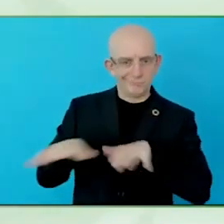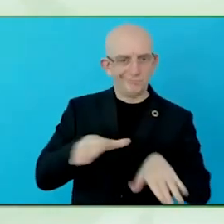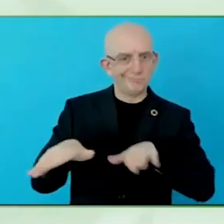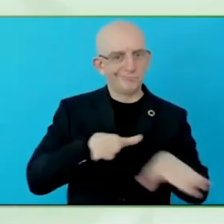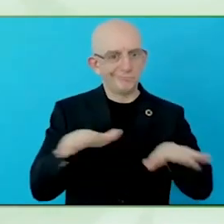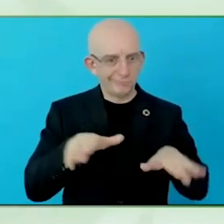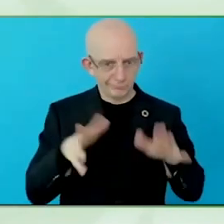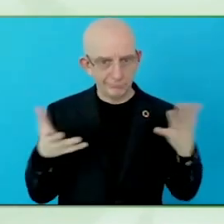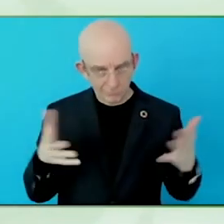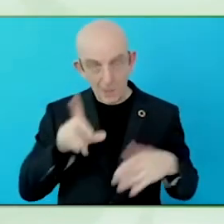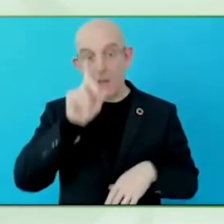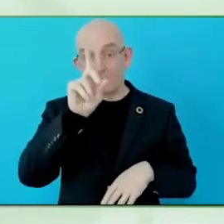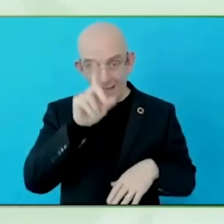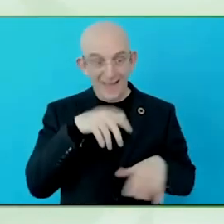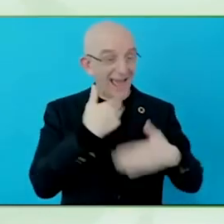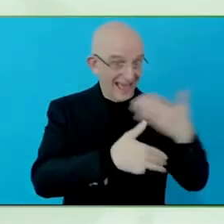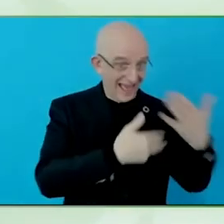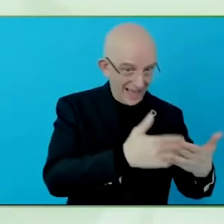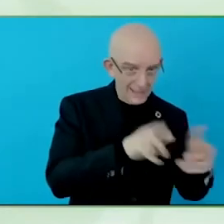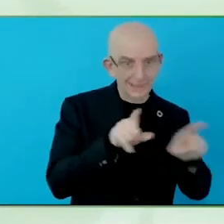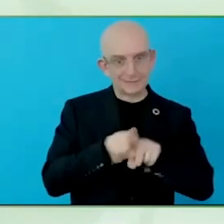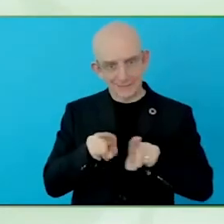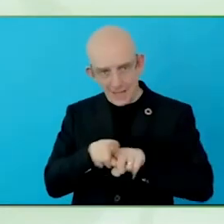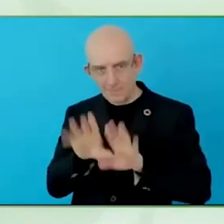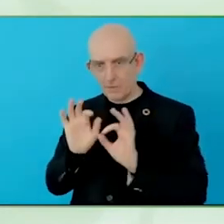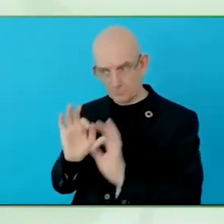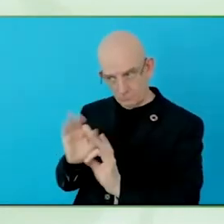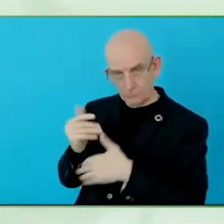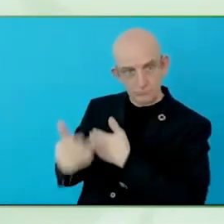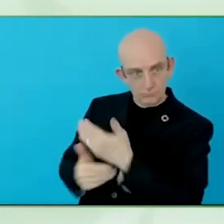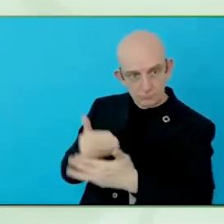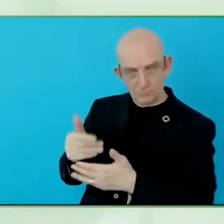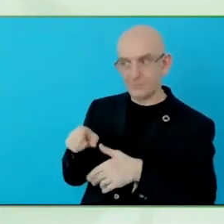isn't performative of international normative instruments.